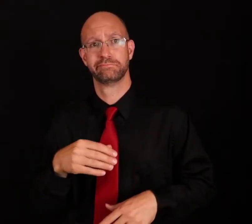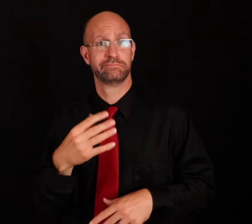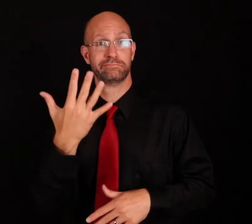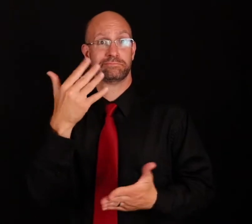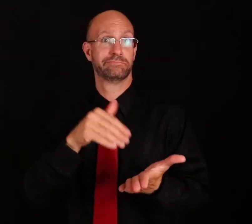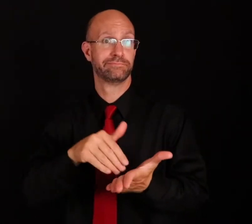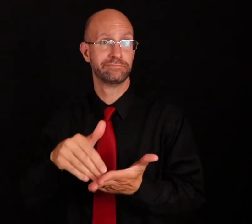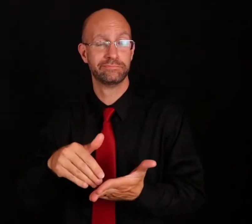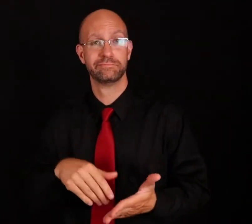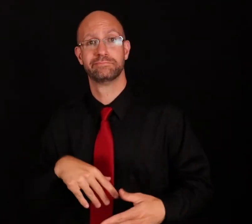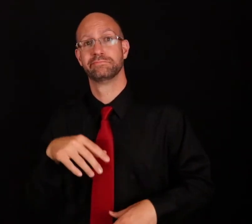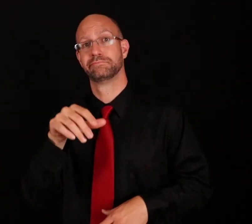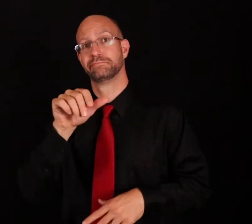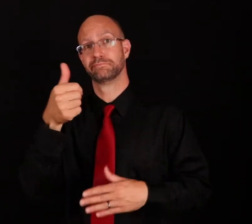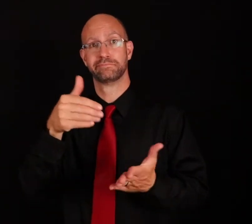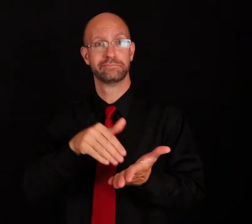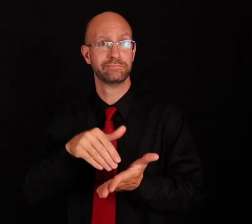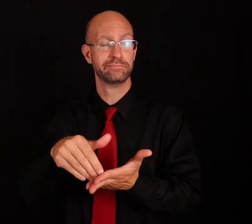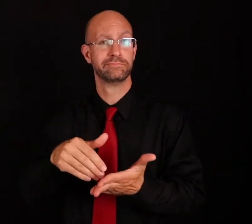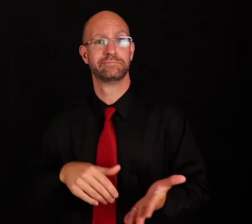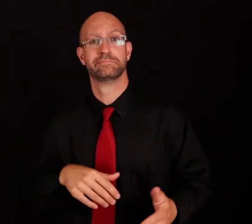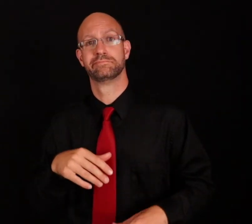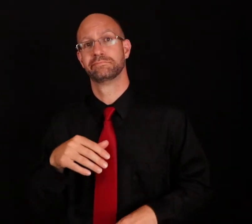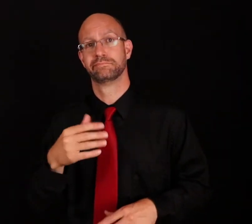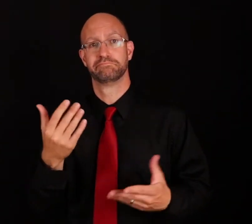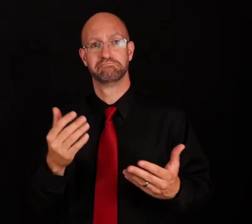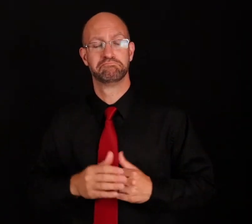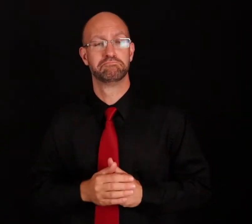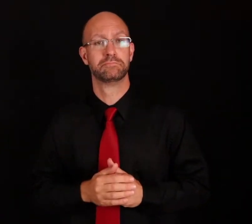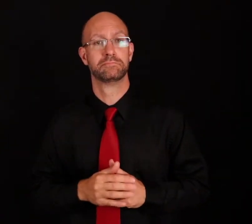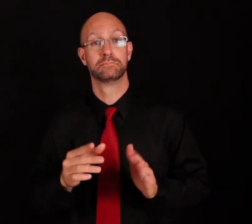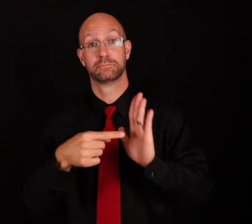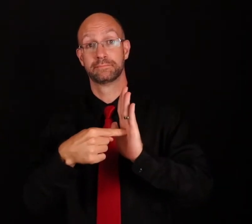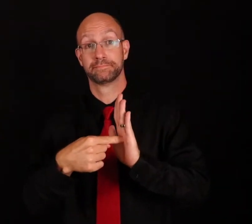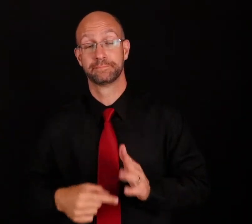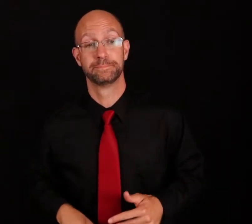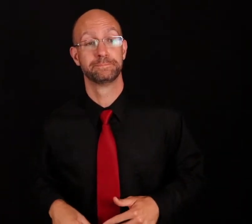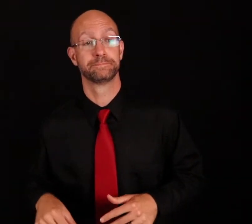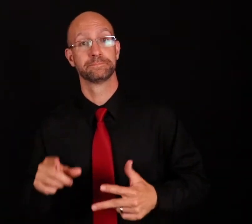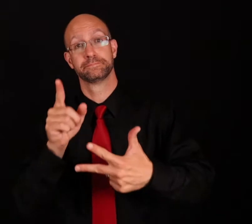$5 million, $10 million. For example: